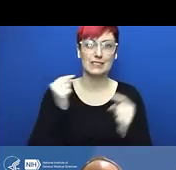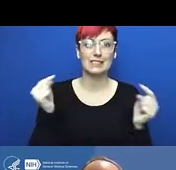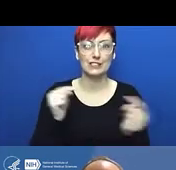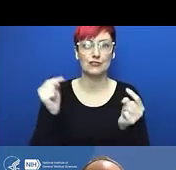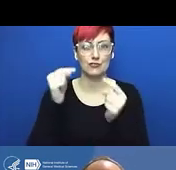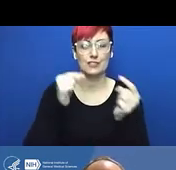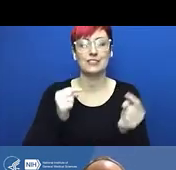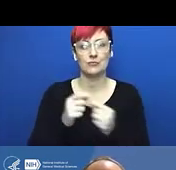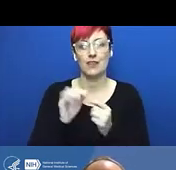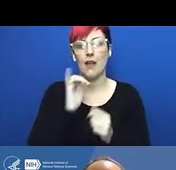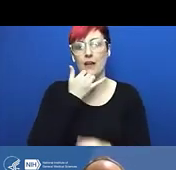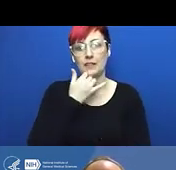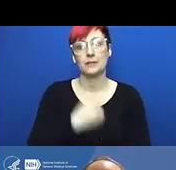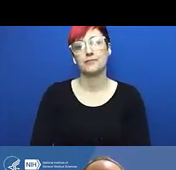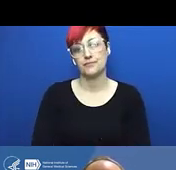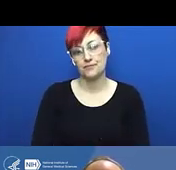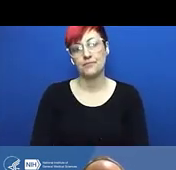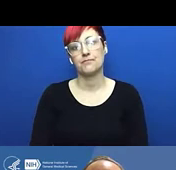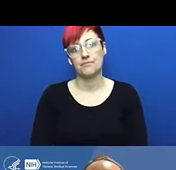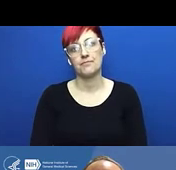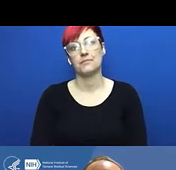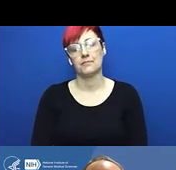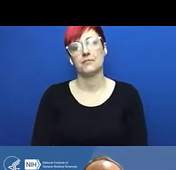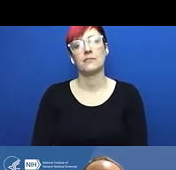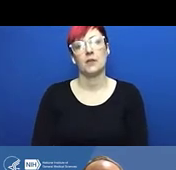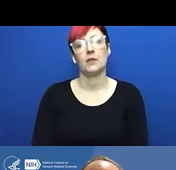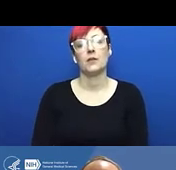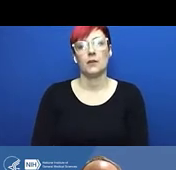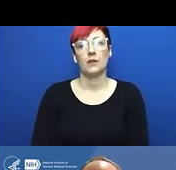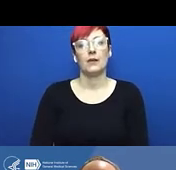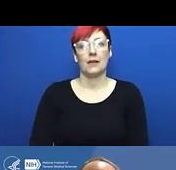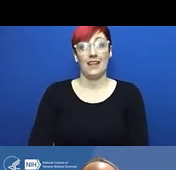on how to develop a culture of safety in biomedical research,